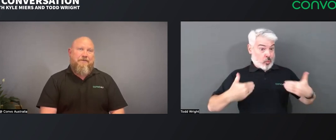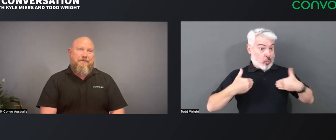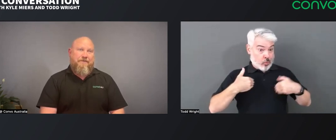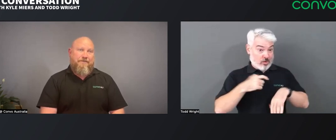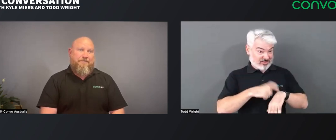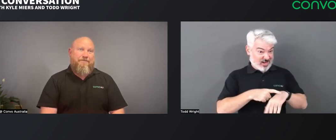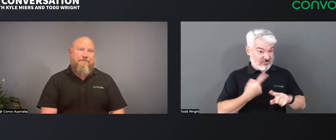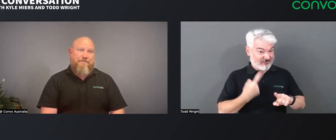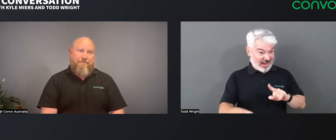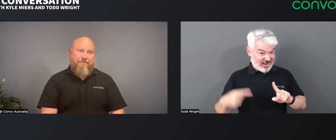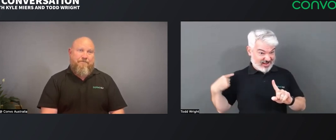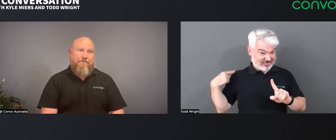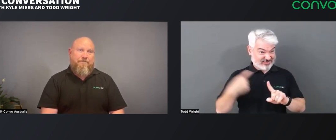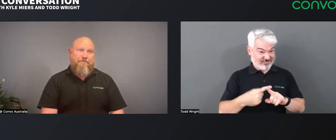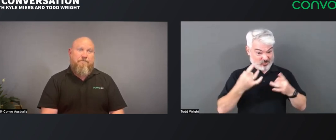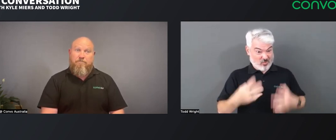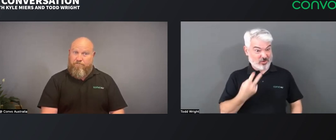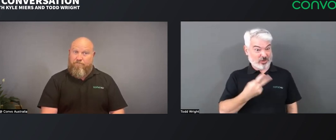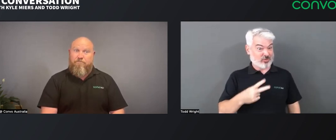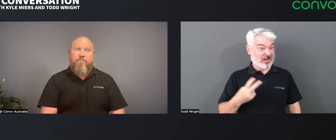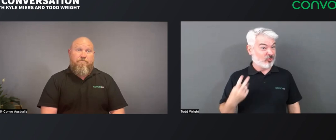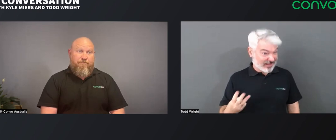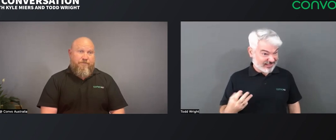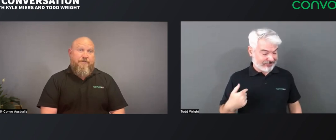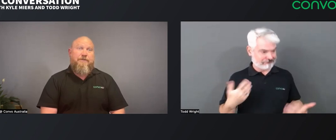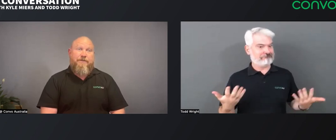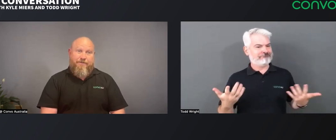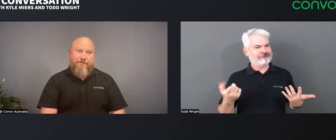Talking about the past, I think, you know looking back, time has really just flown.